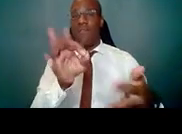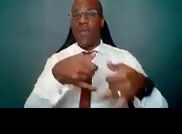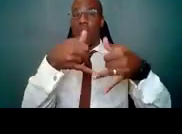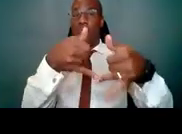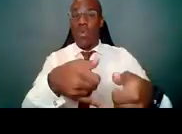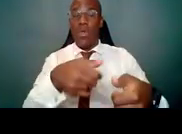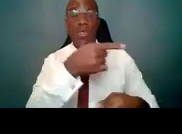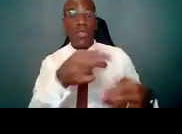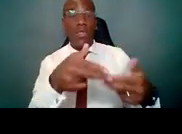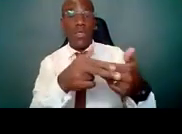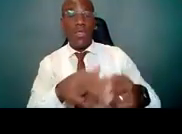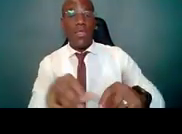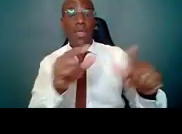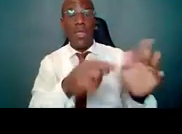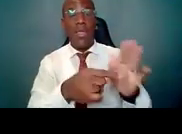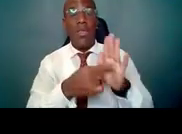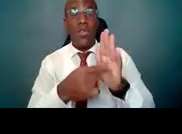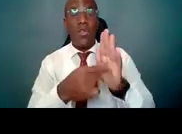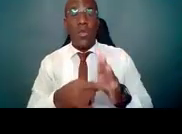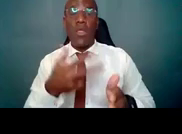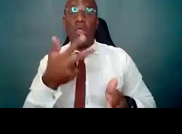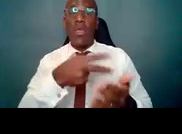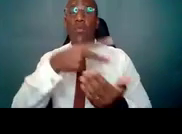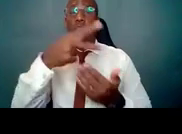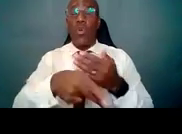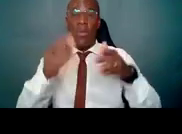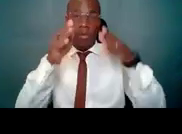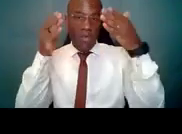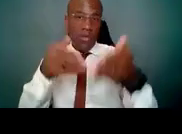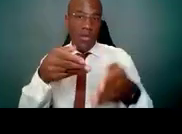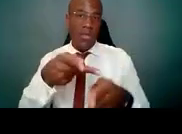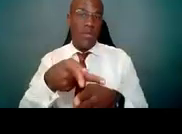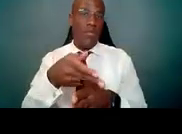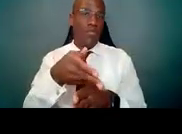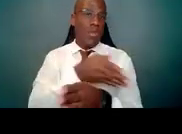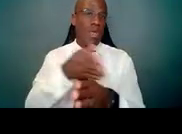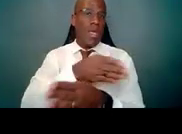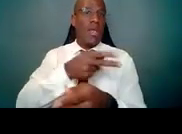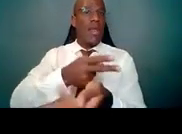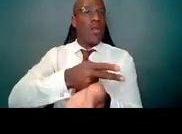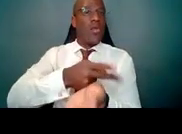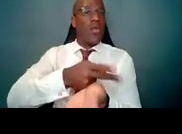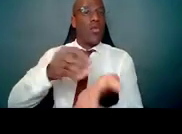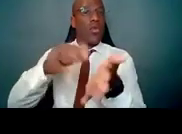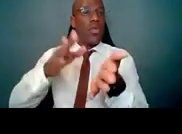targeted to predoctoral students. Starting at the top, the F30 is intended for individuals